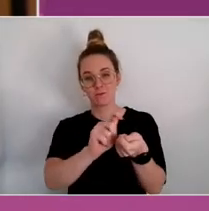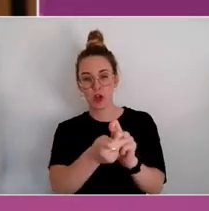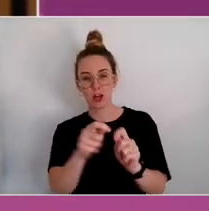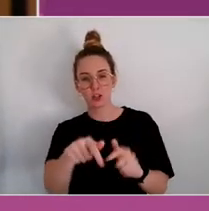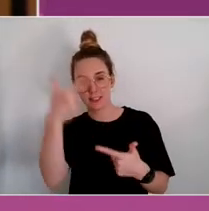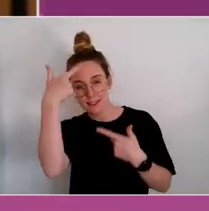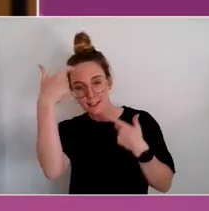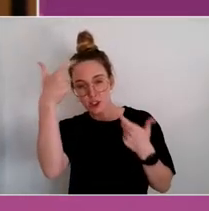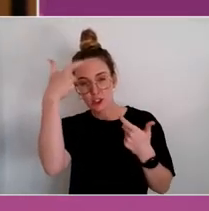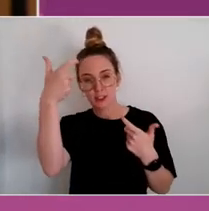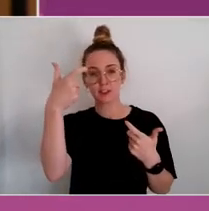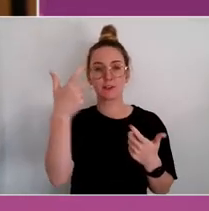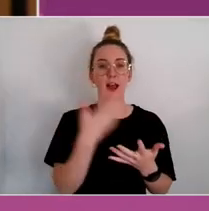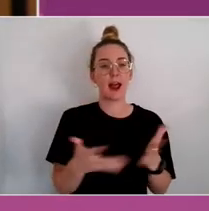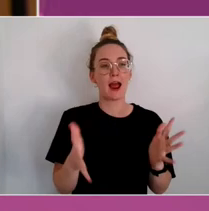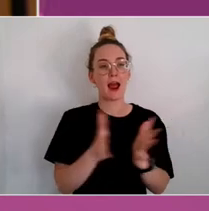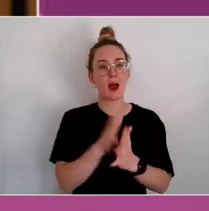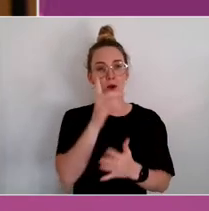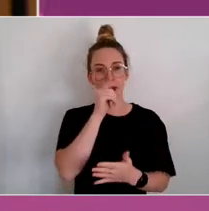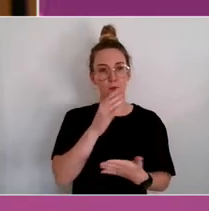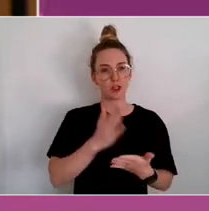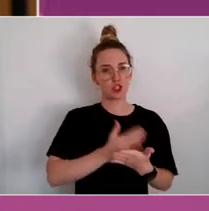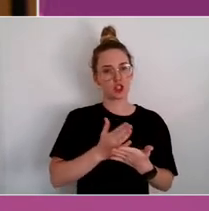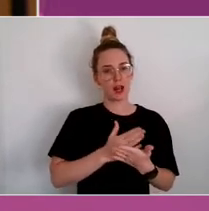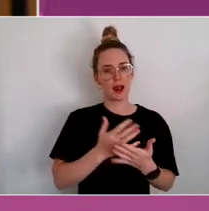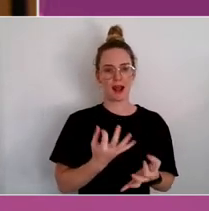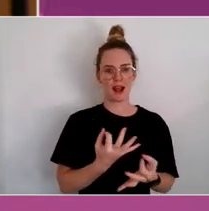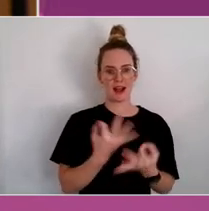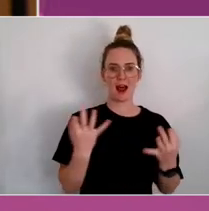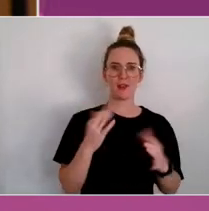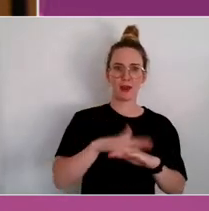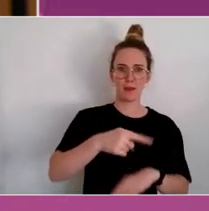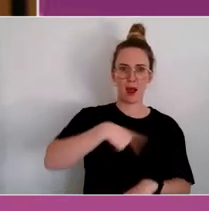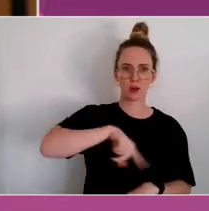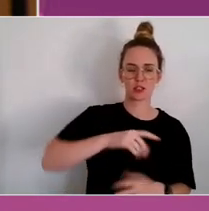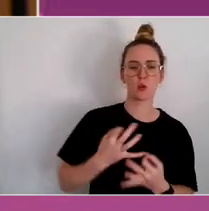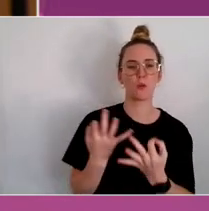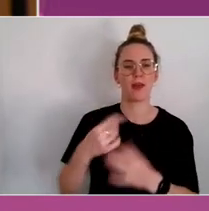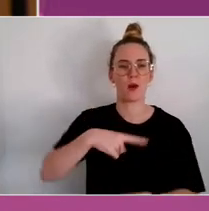can we share that nothing about us without us principle to the artists.